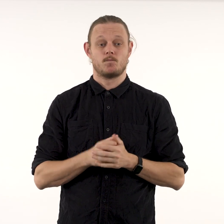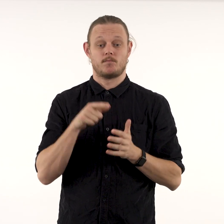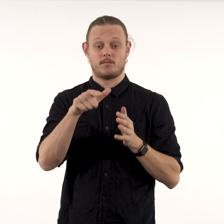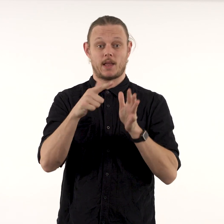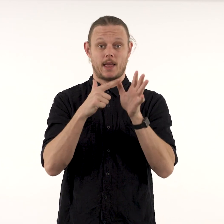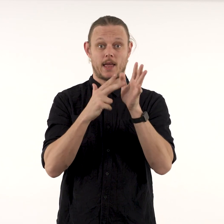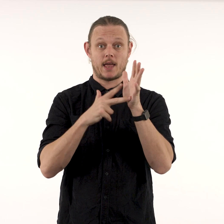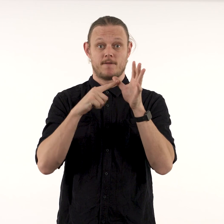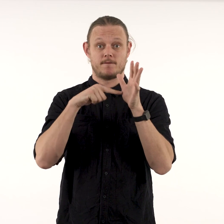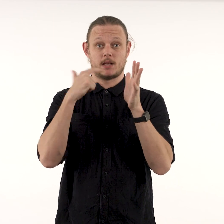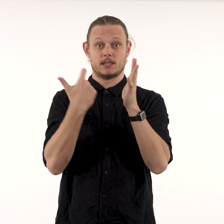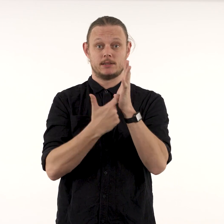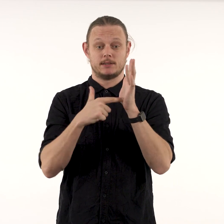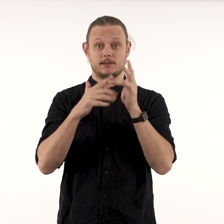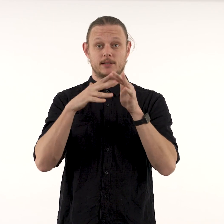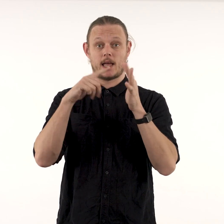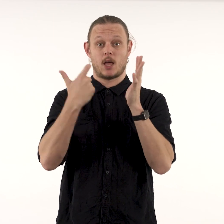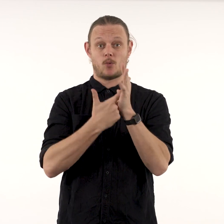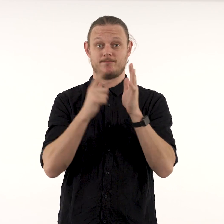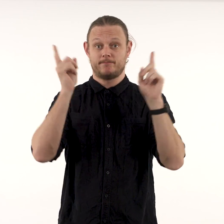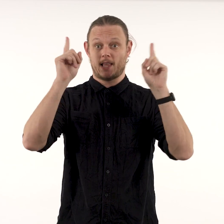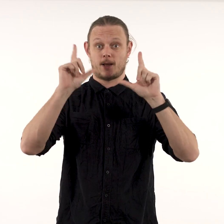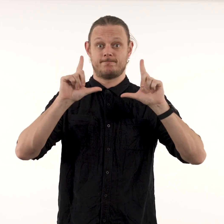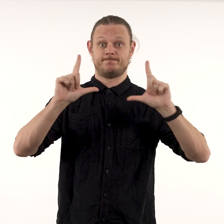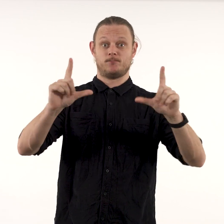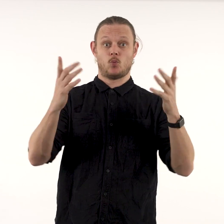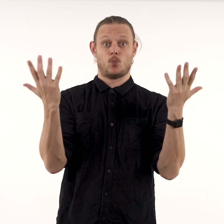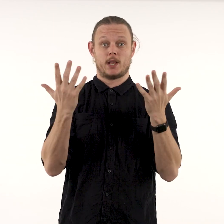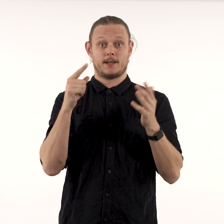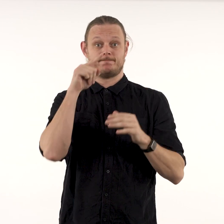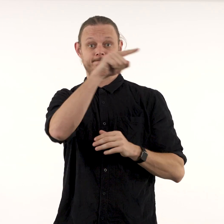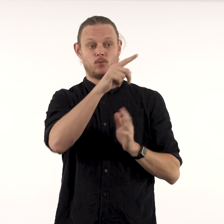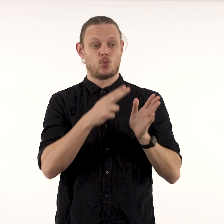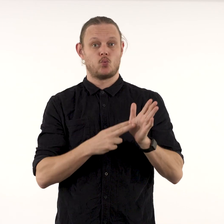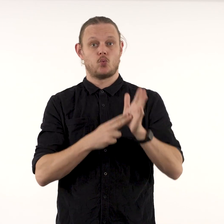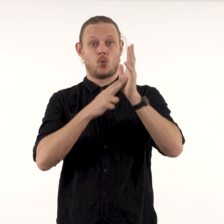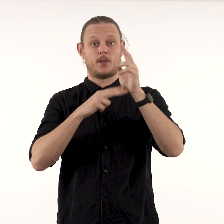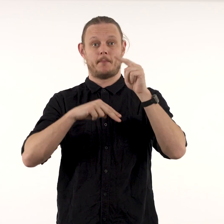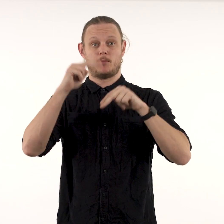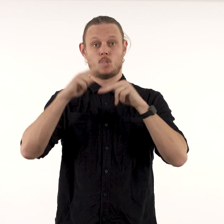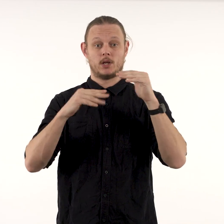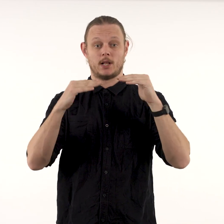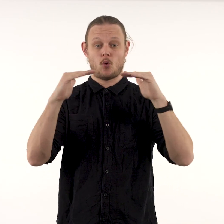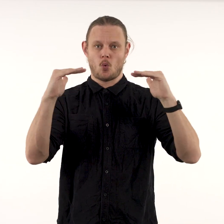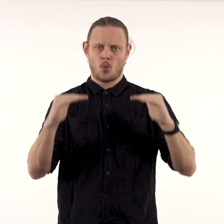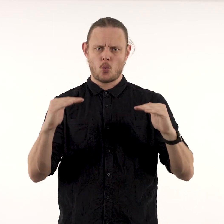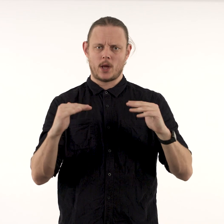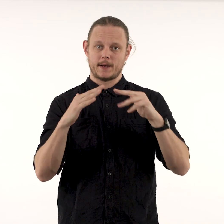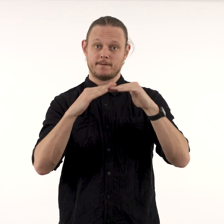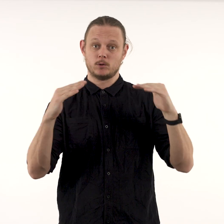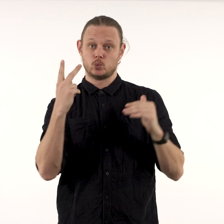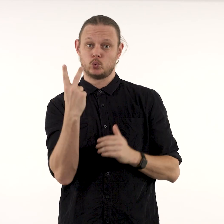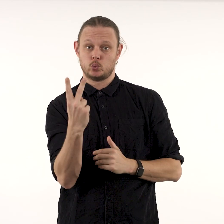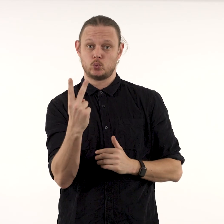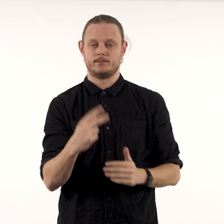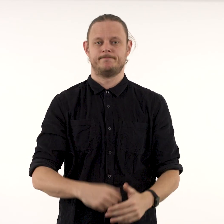Avatar Towers is currently on display in the North Building, lower level 2.